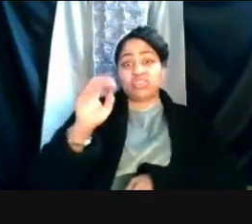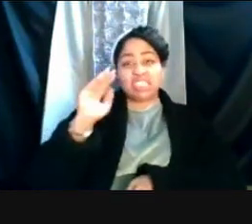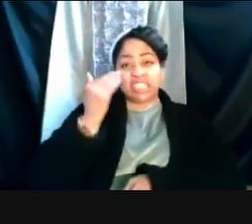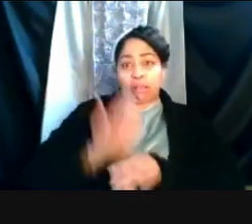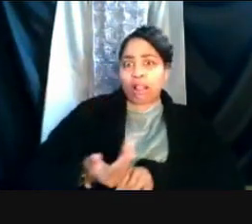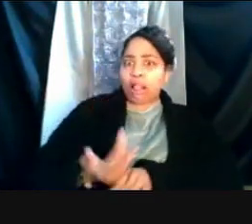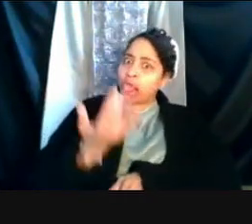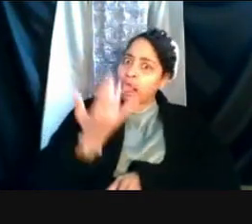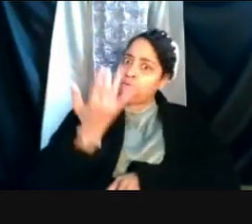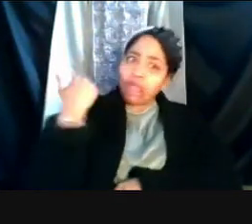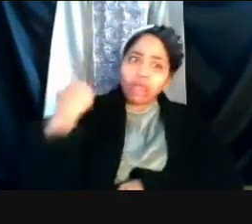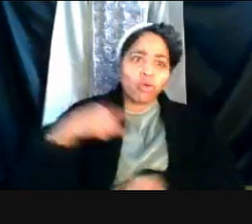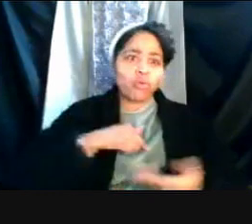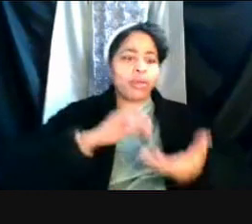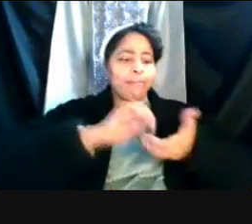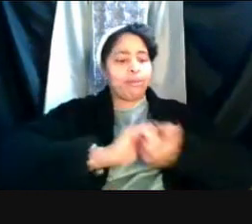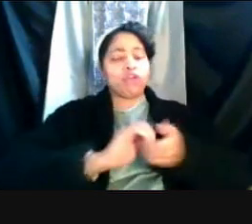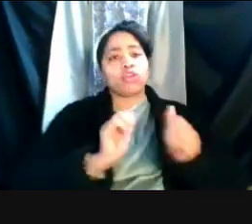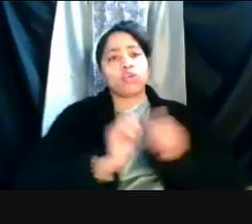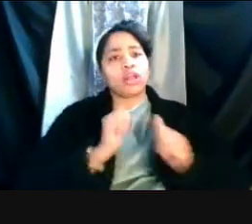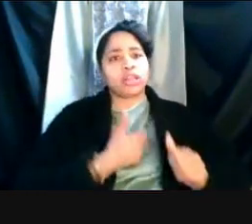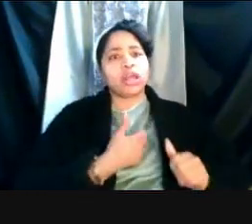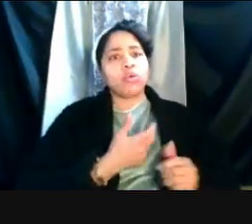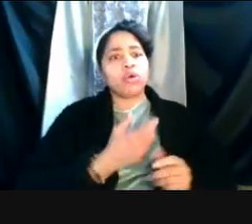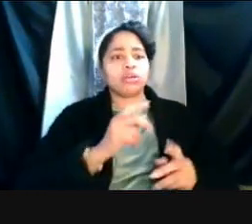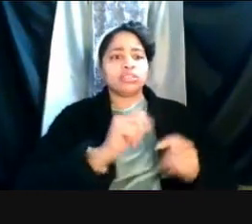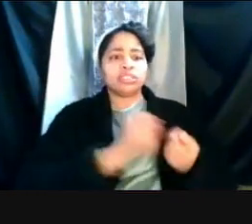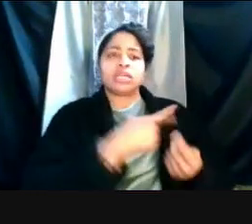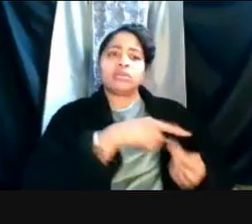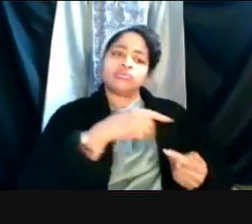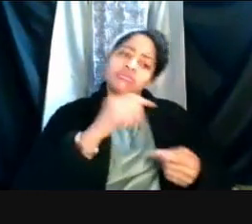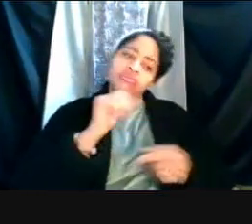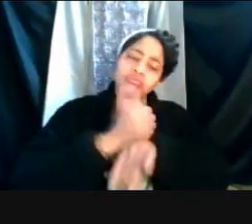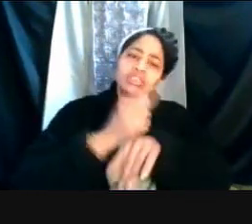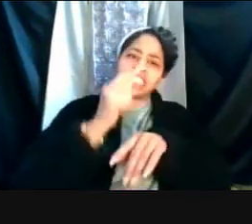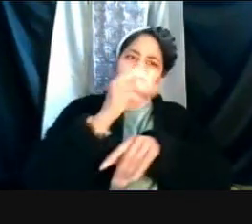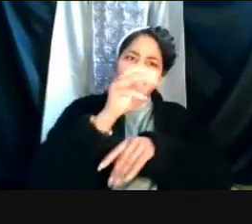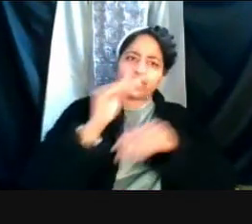we partnered with our researchers develop a series of tiers that determined when studies involving